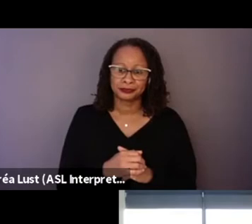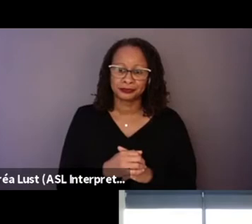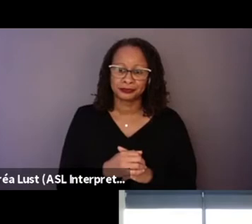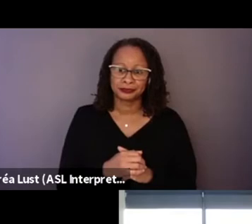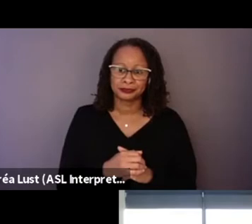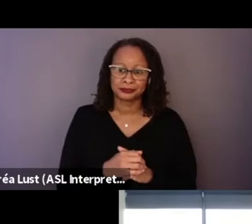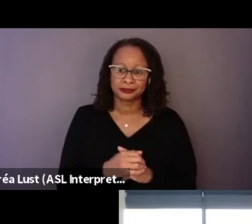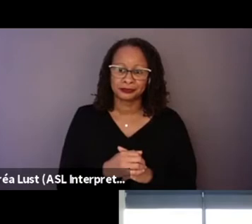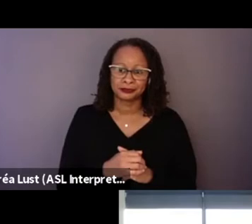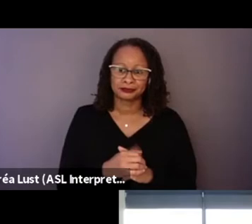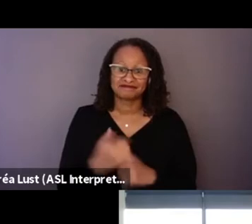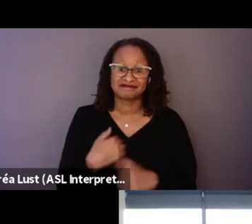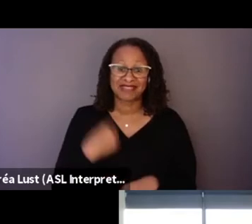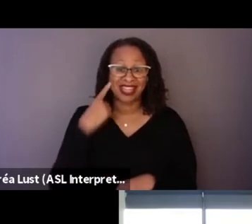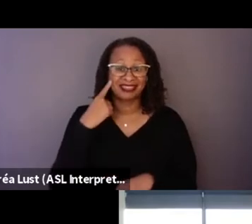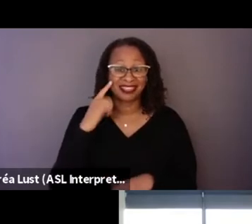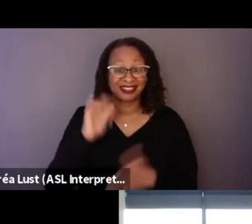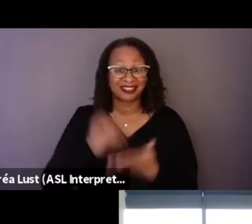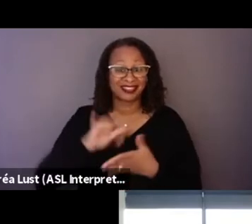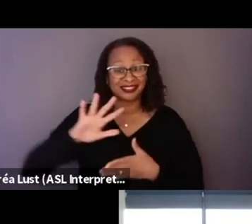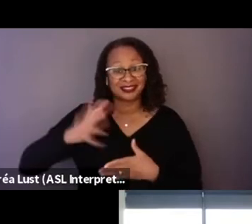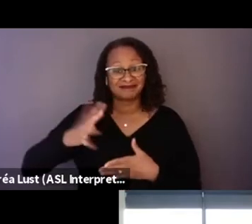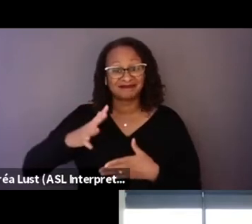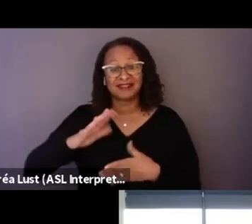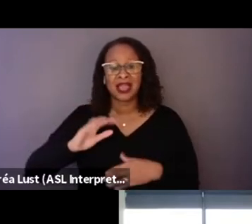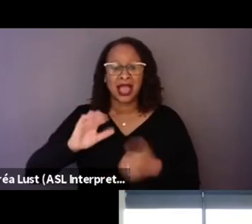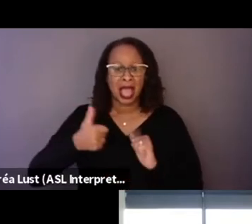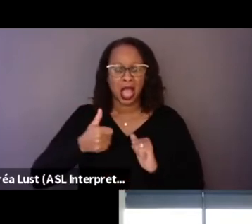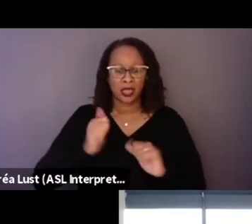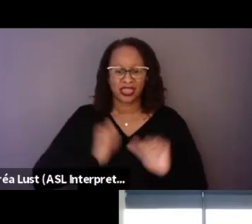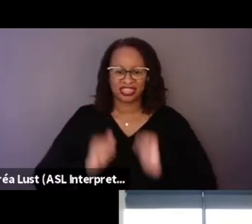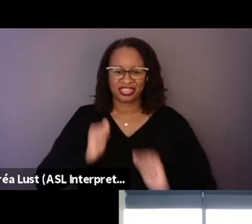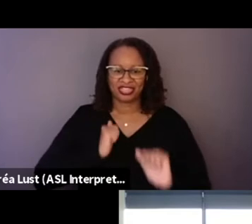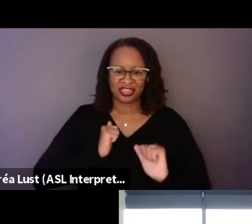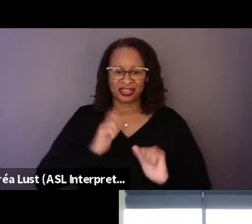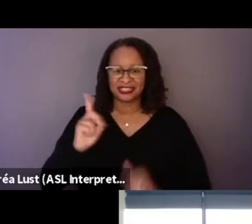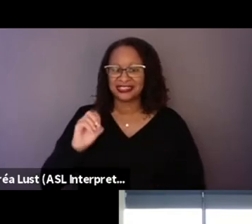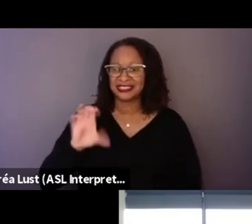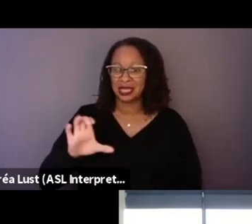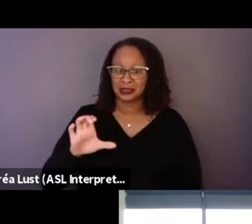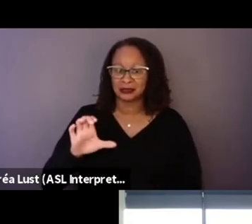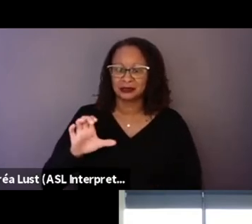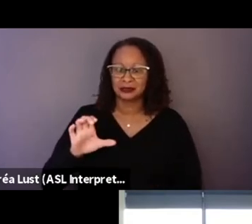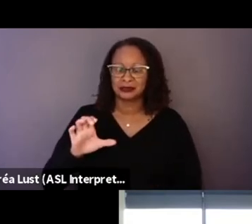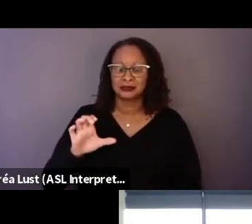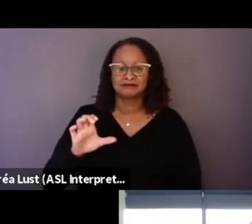I think that's how the documentary theater fit, fed off into the movie.